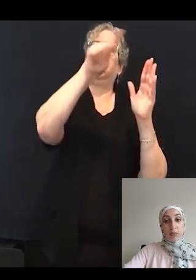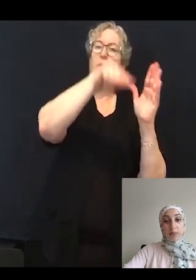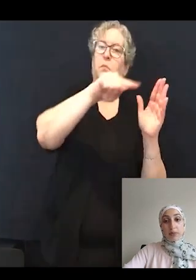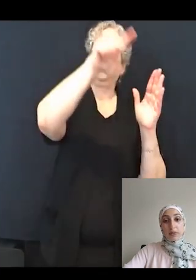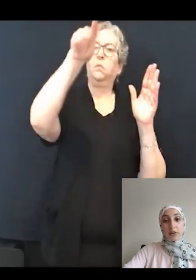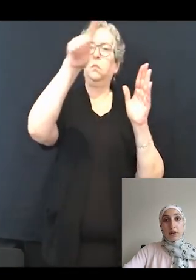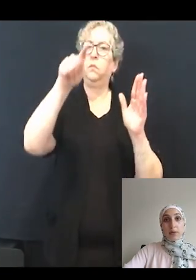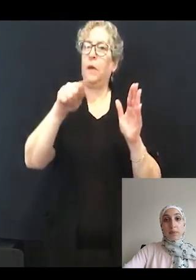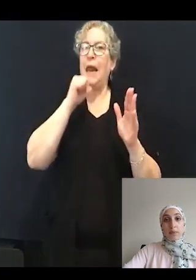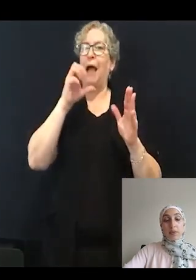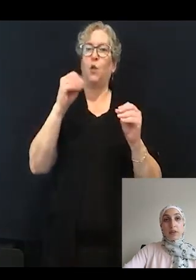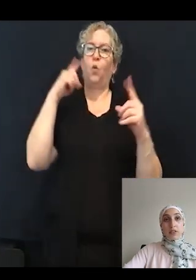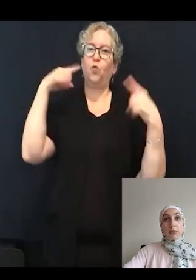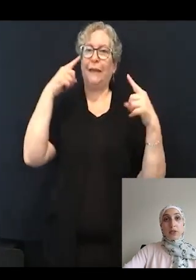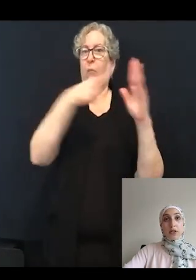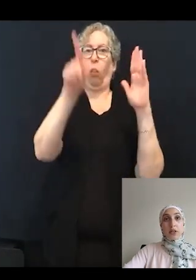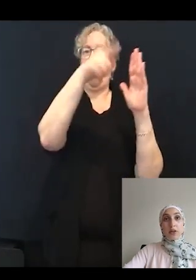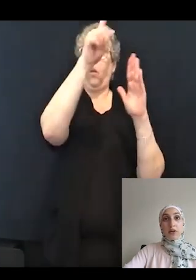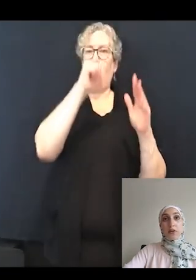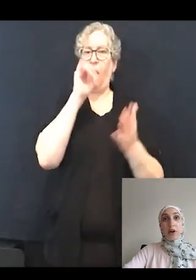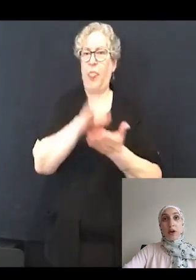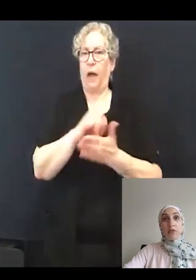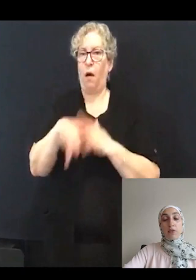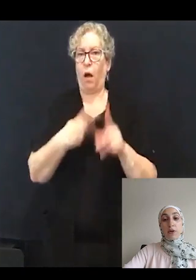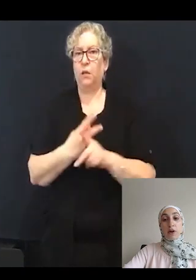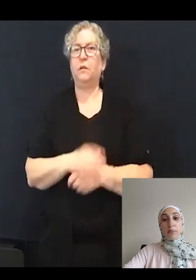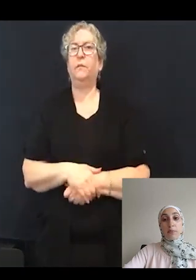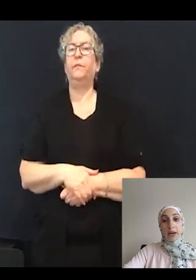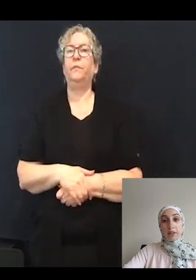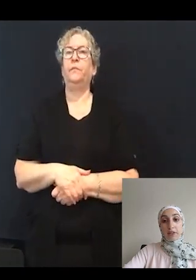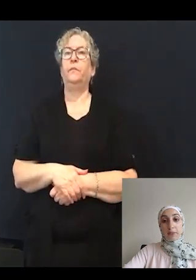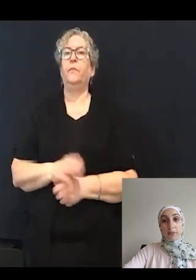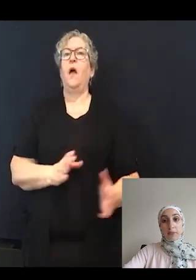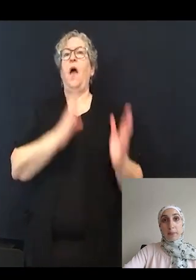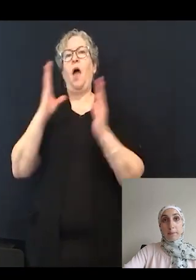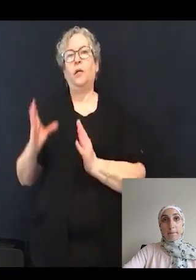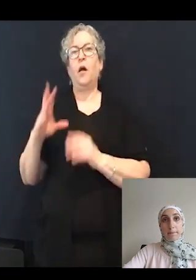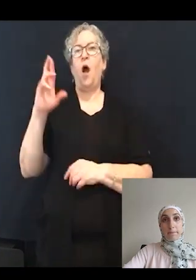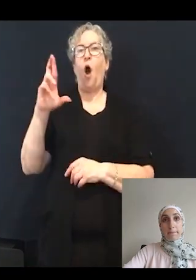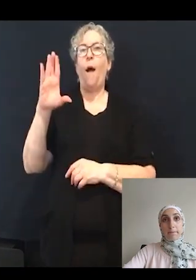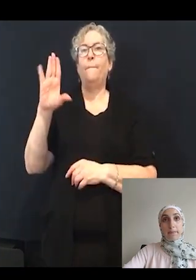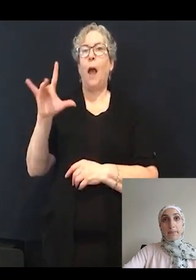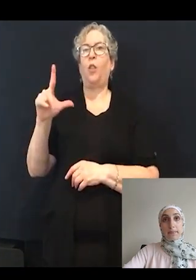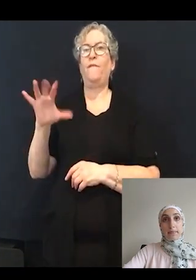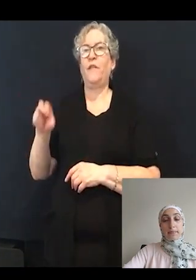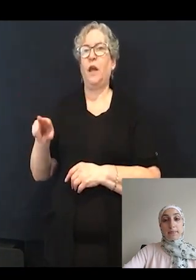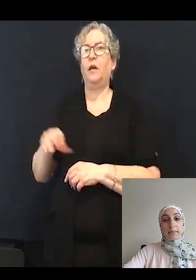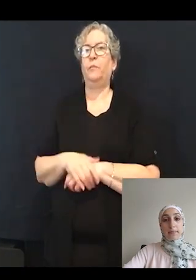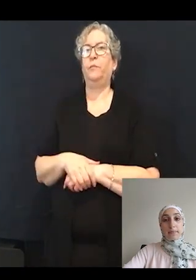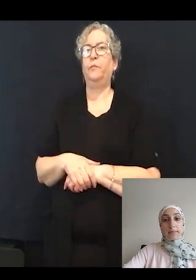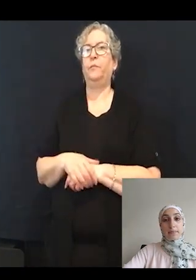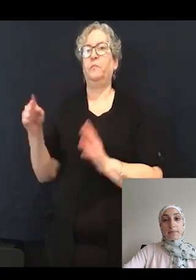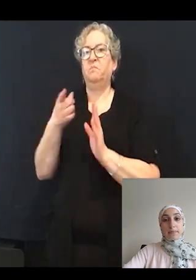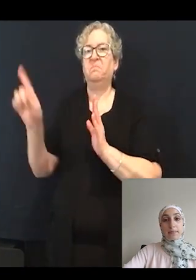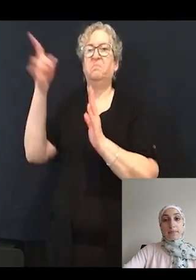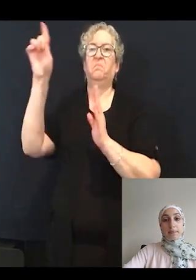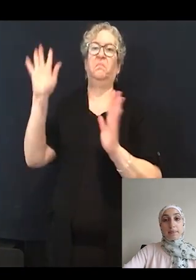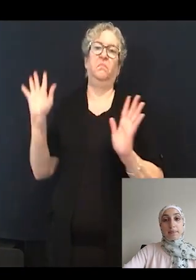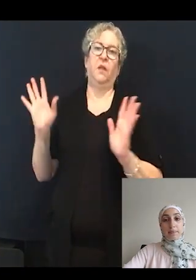Similarly here for R-baclofen.